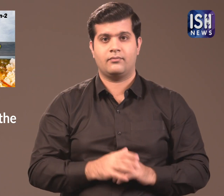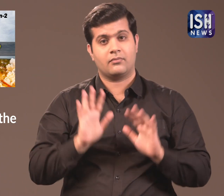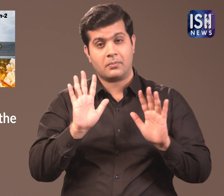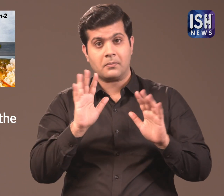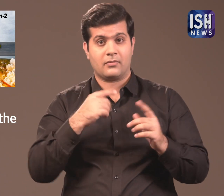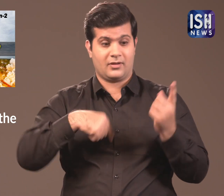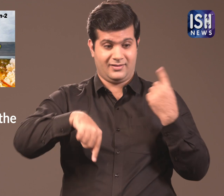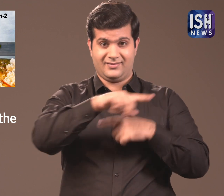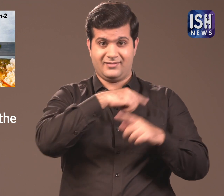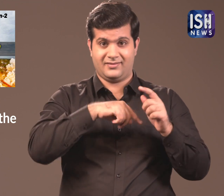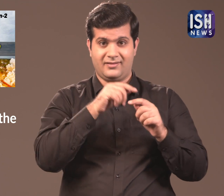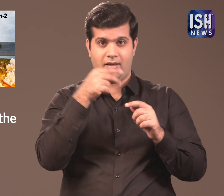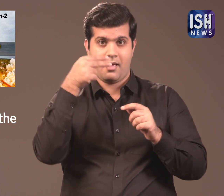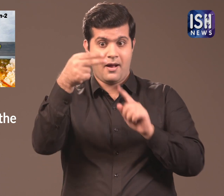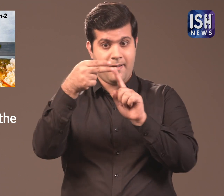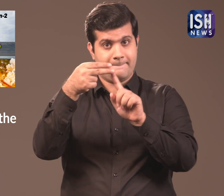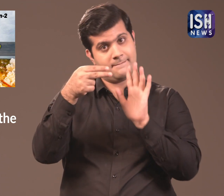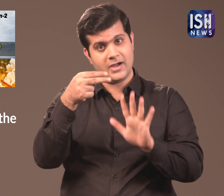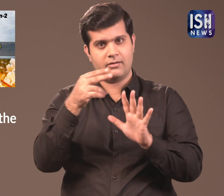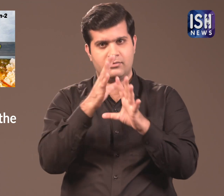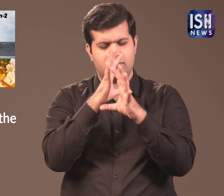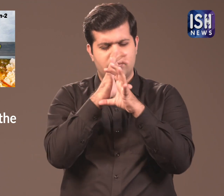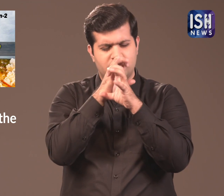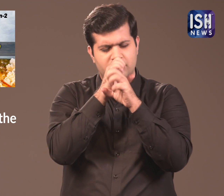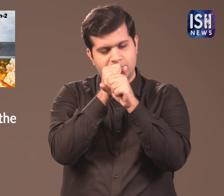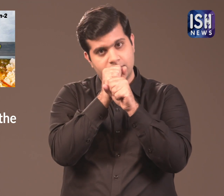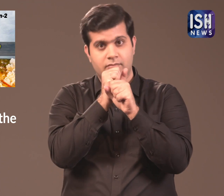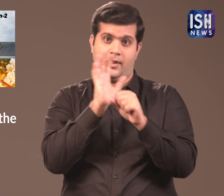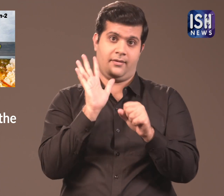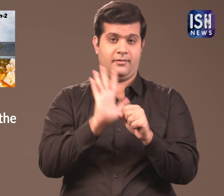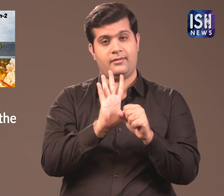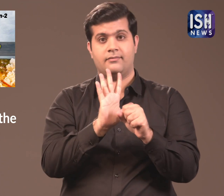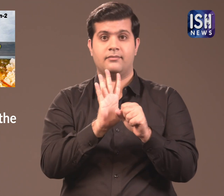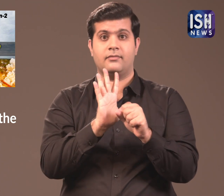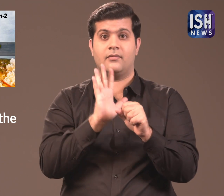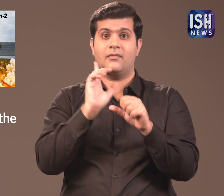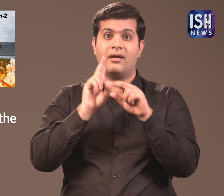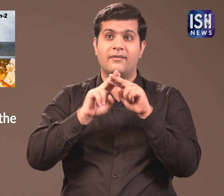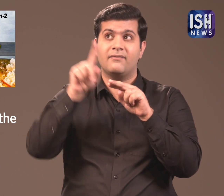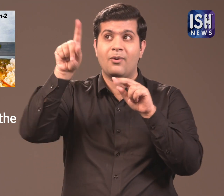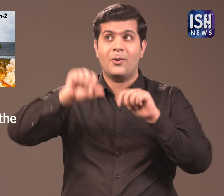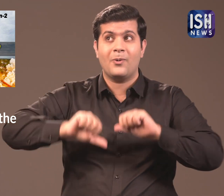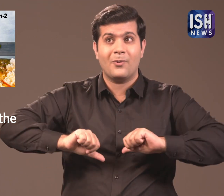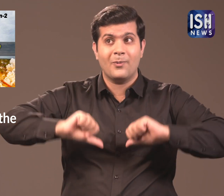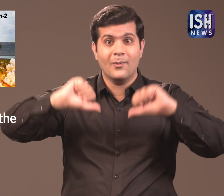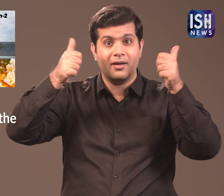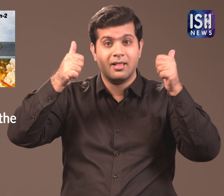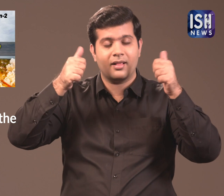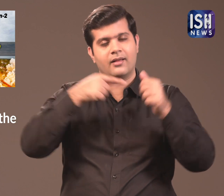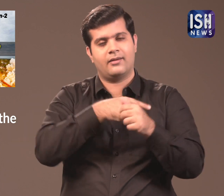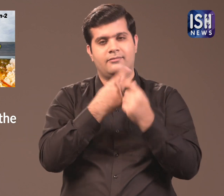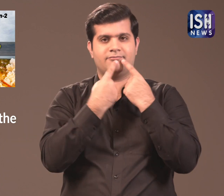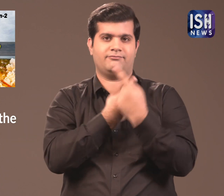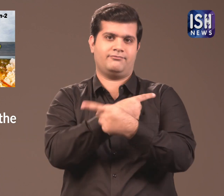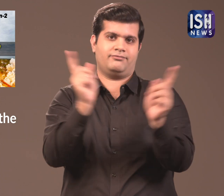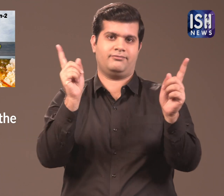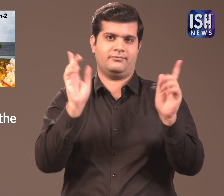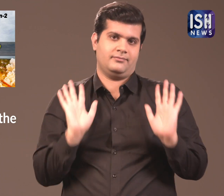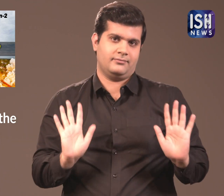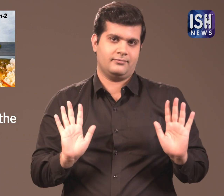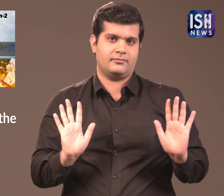The name will be kept a secret. If mission is successful they will announce it.